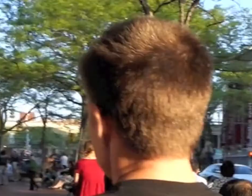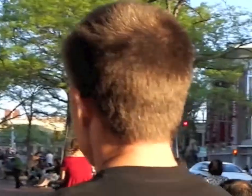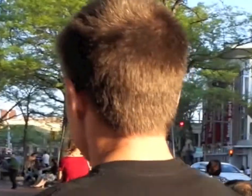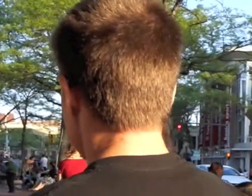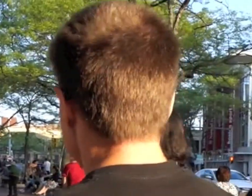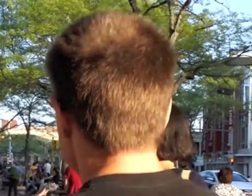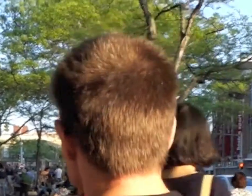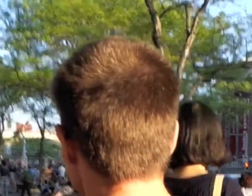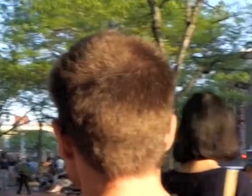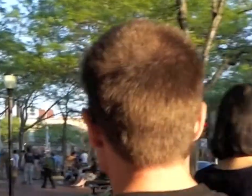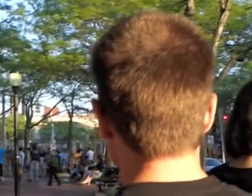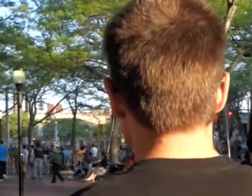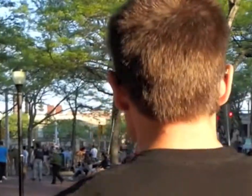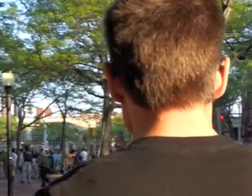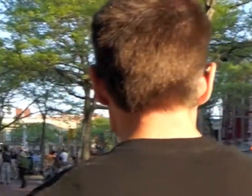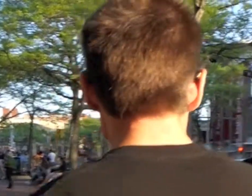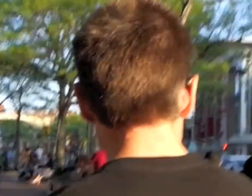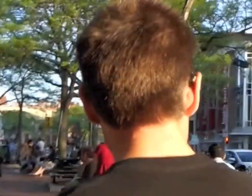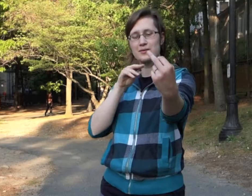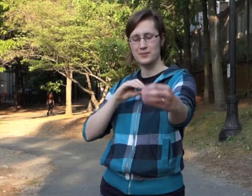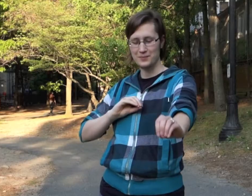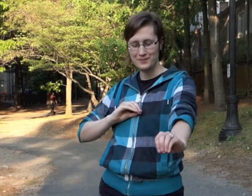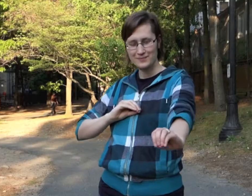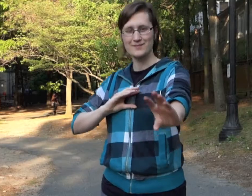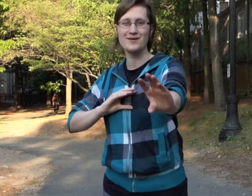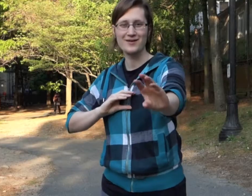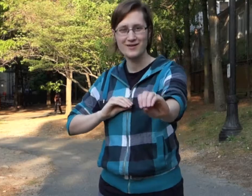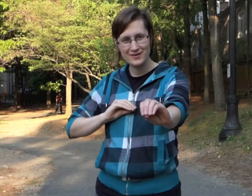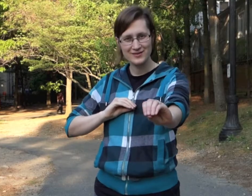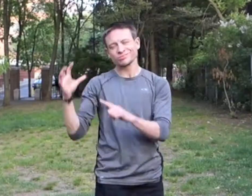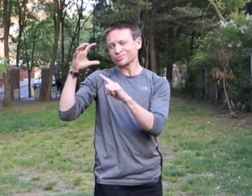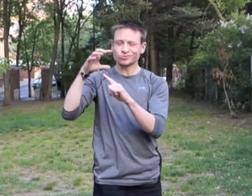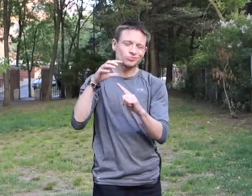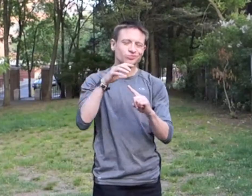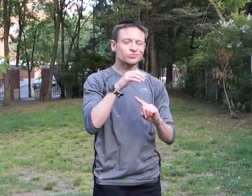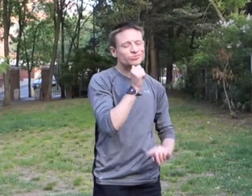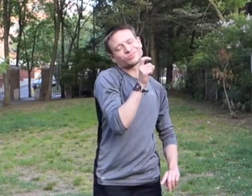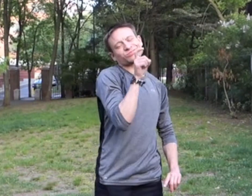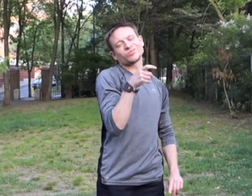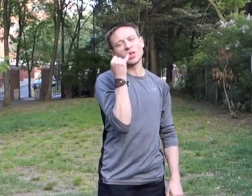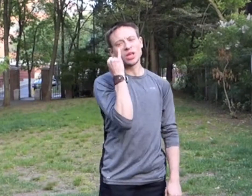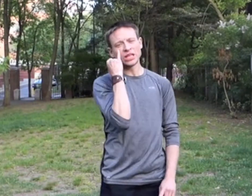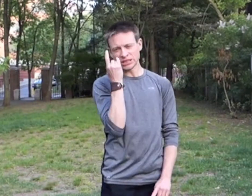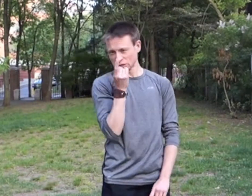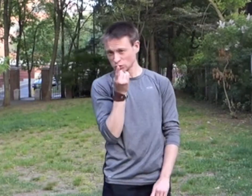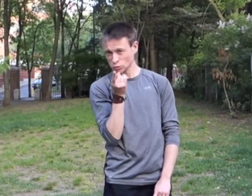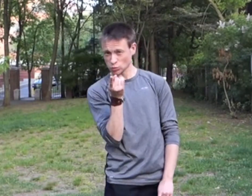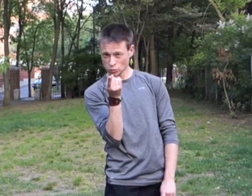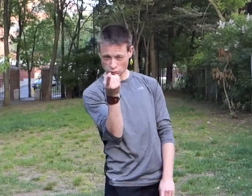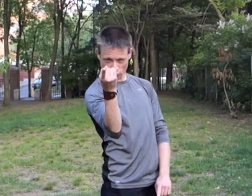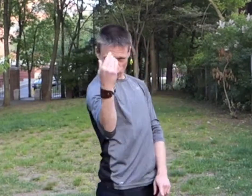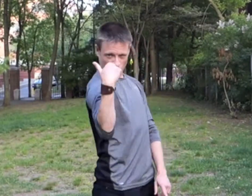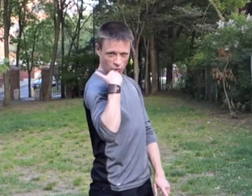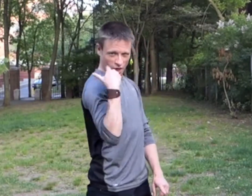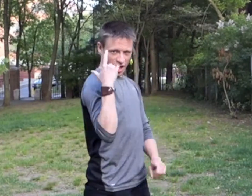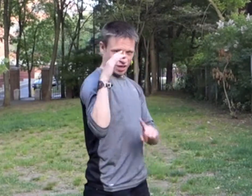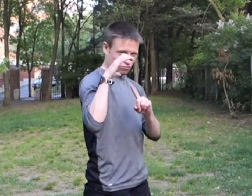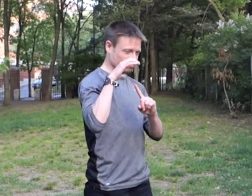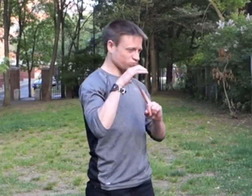I won't fall out of love, I fall into you I don't need a parachute, baby if I've got you